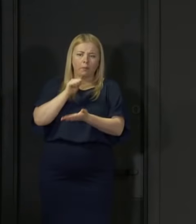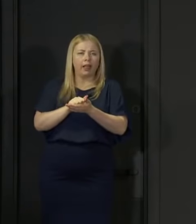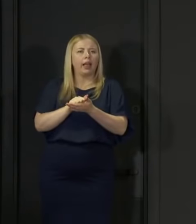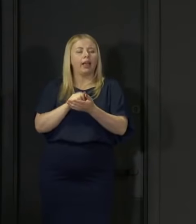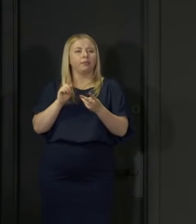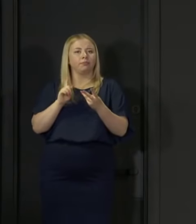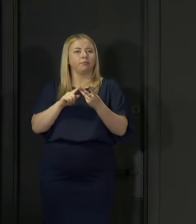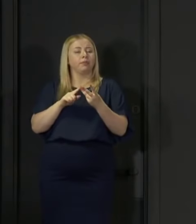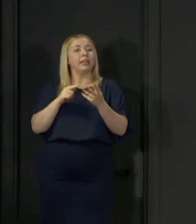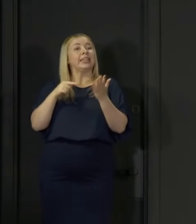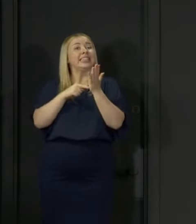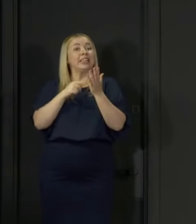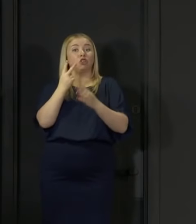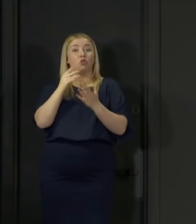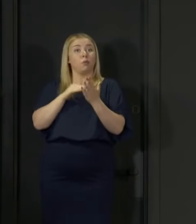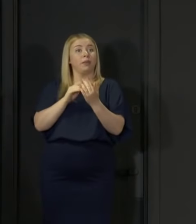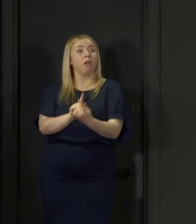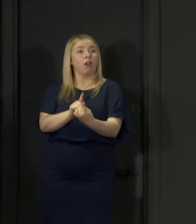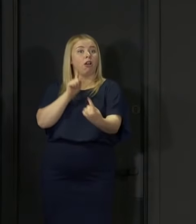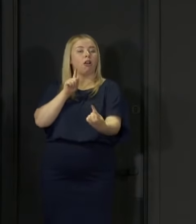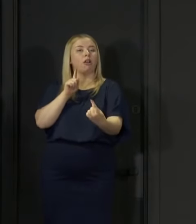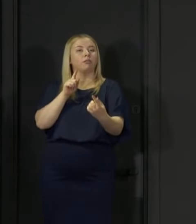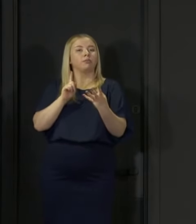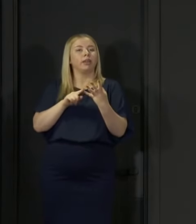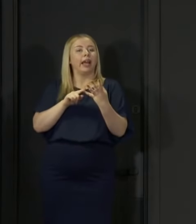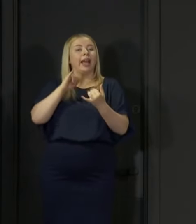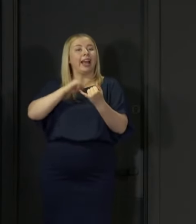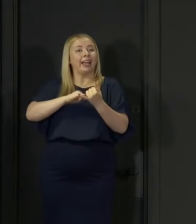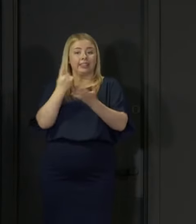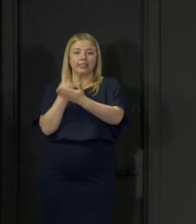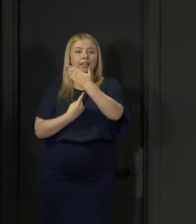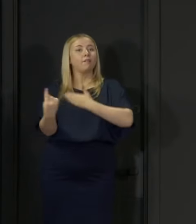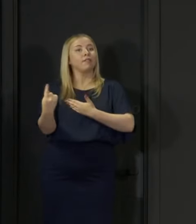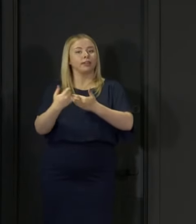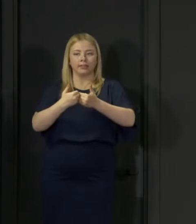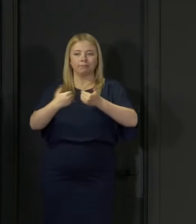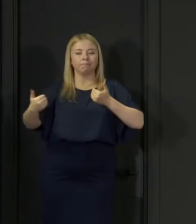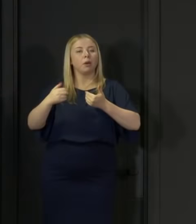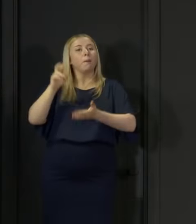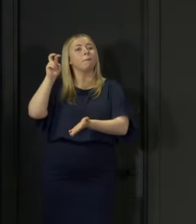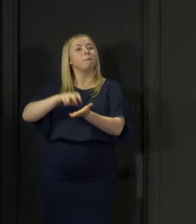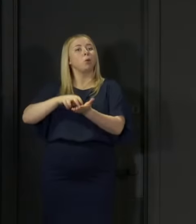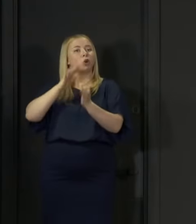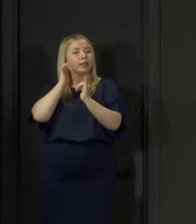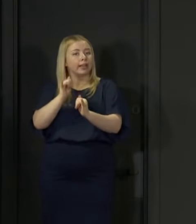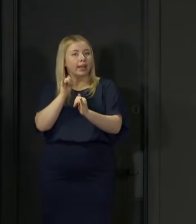Two metre distancing remains the rule and Self-isolate and book a test immediately if